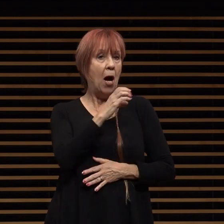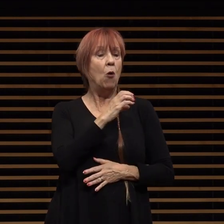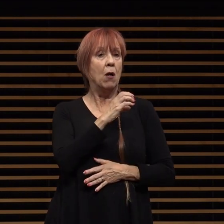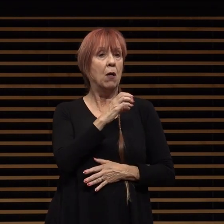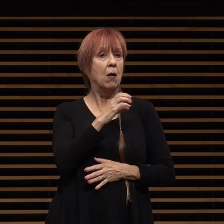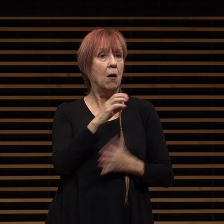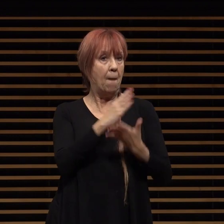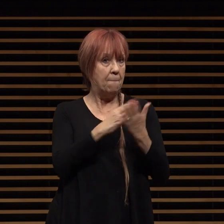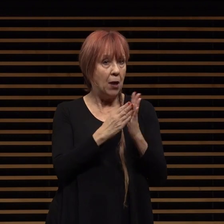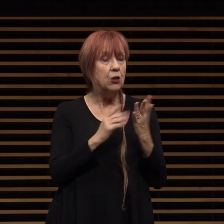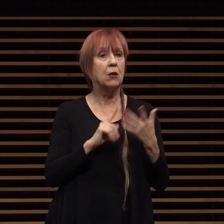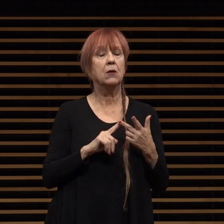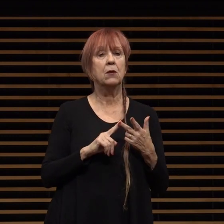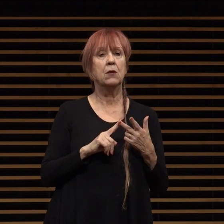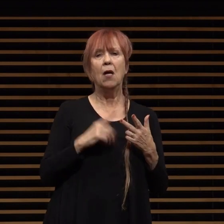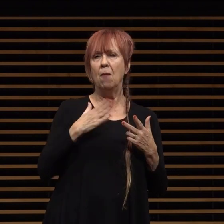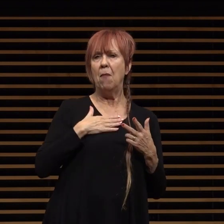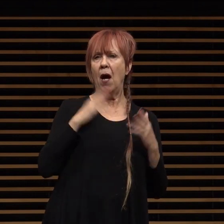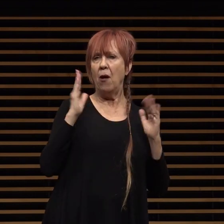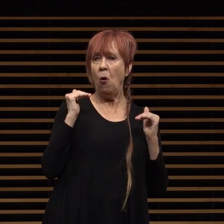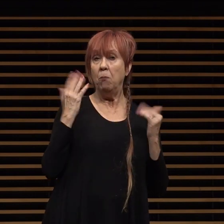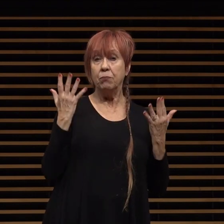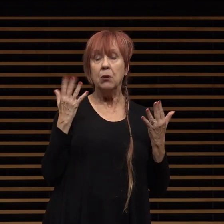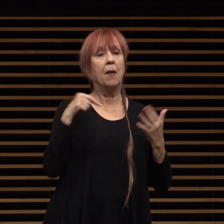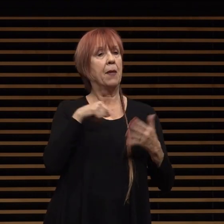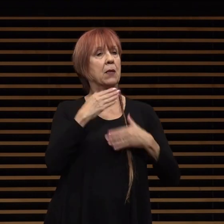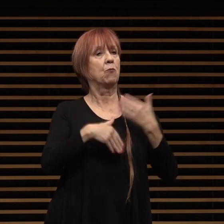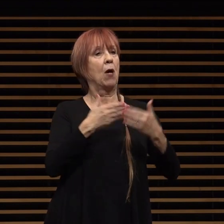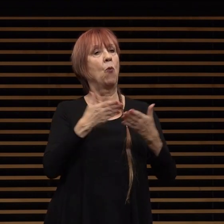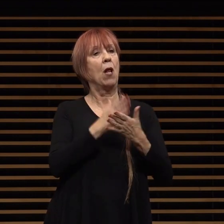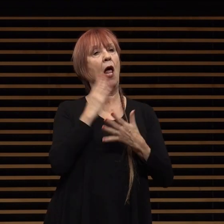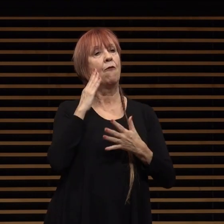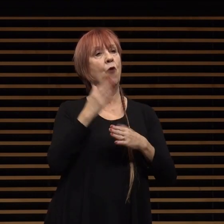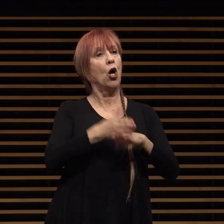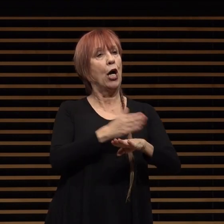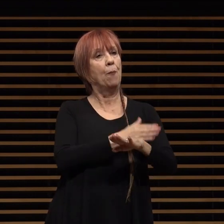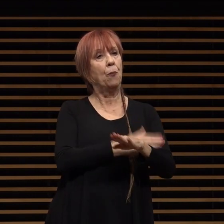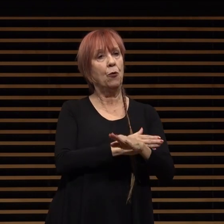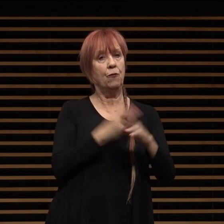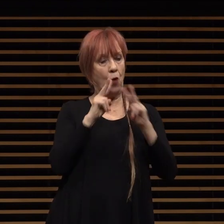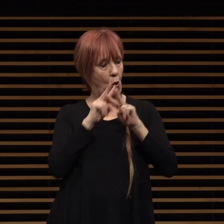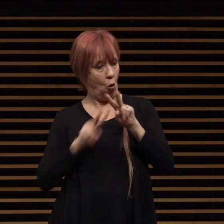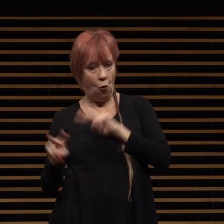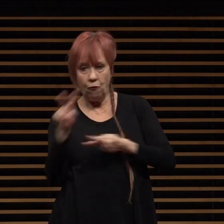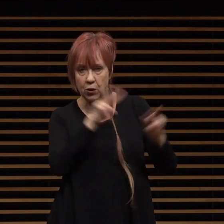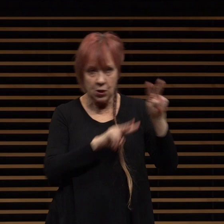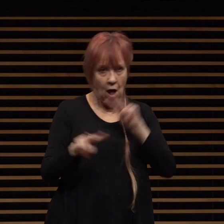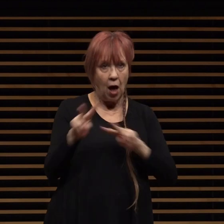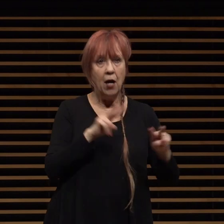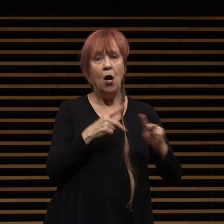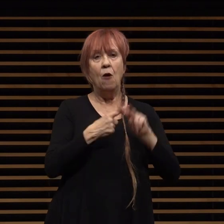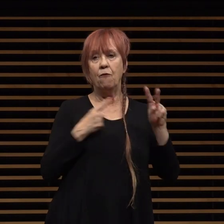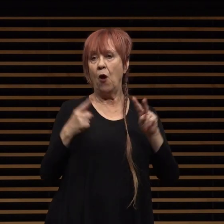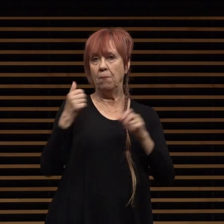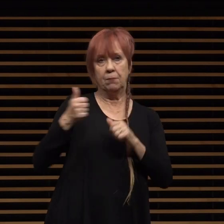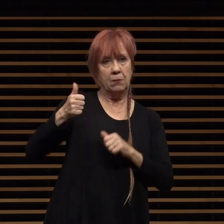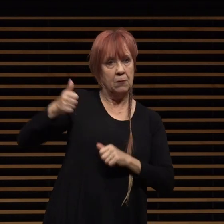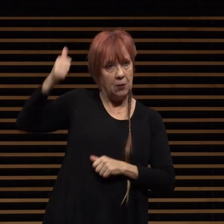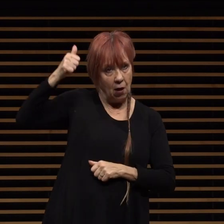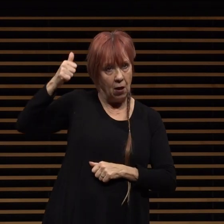it's my hope that this process will allow for improved oversight by pasadena's elected